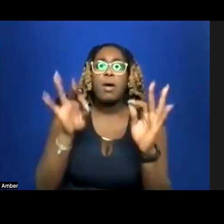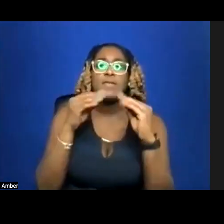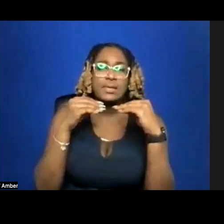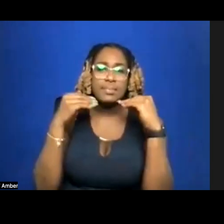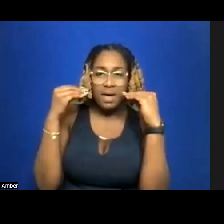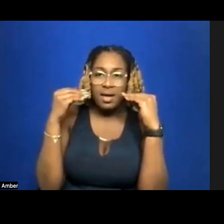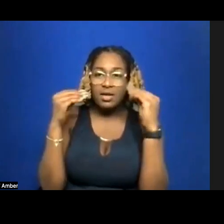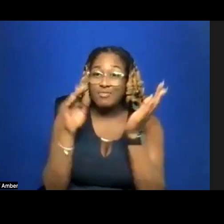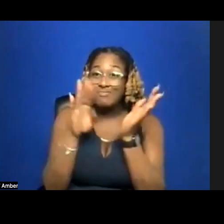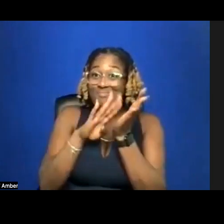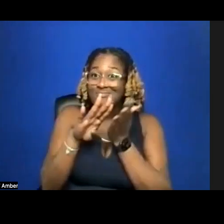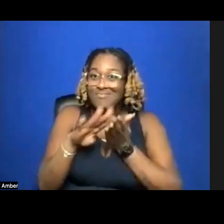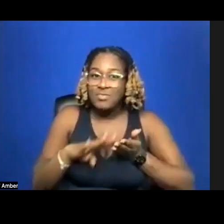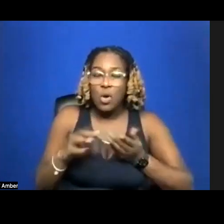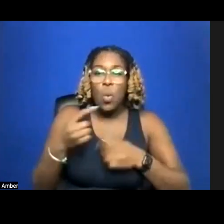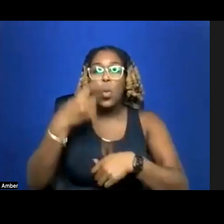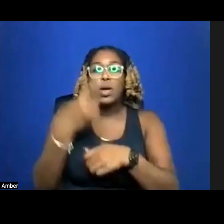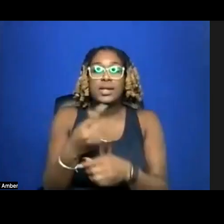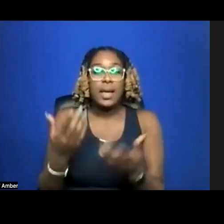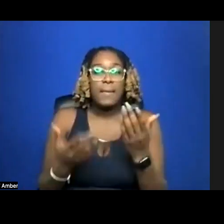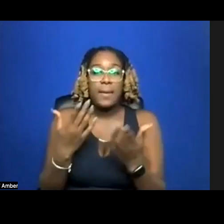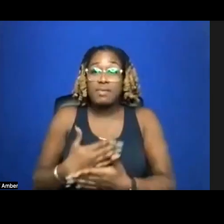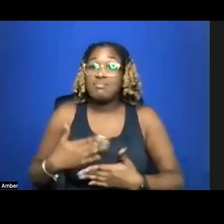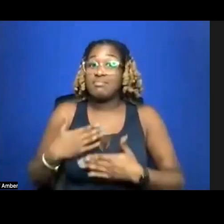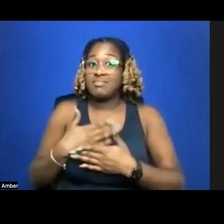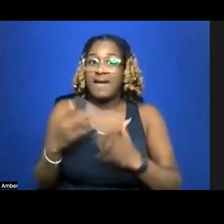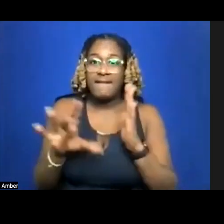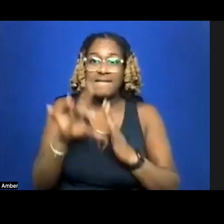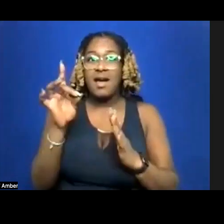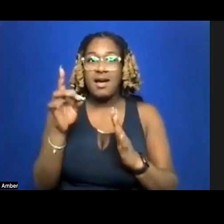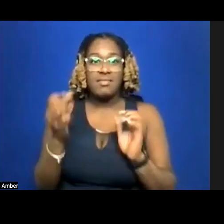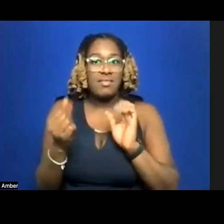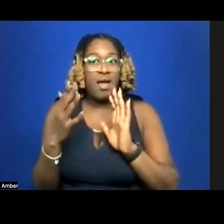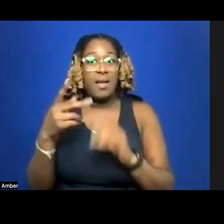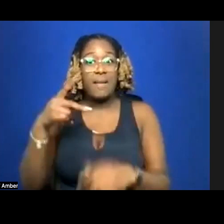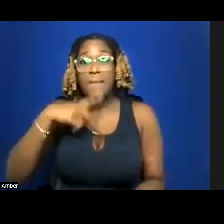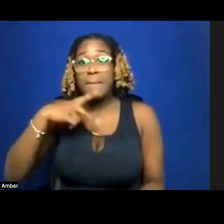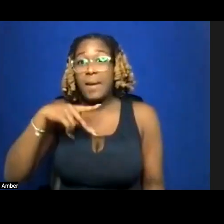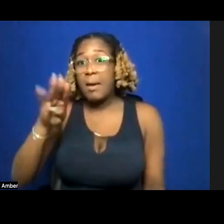that I might one day delight in finding Beyond Pink Barbie ™’s head fit snug